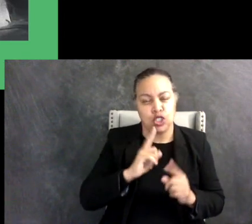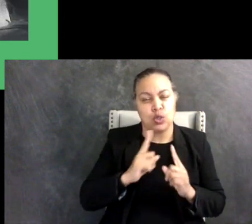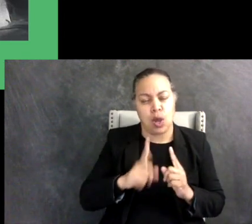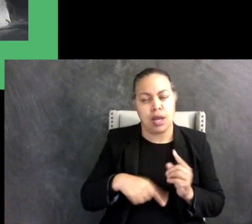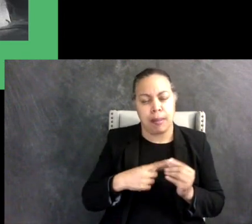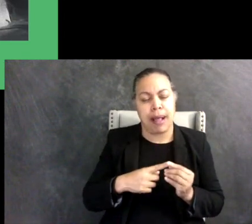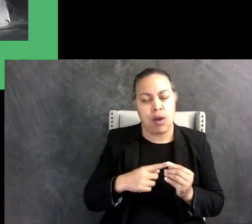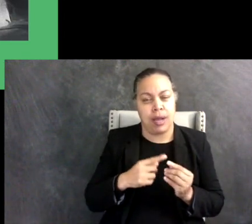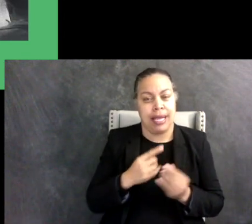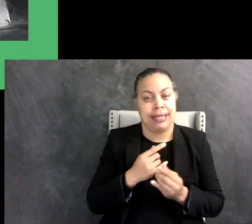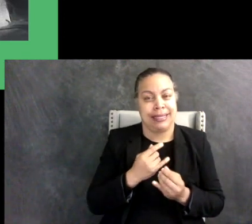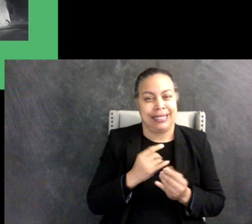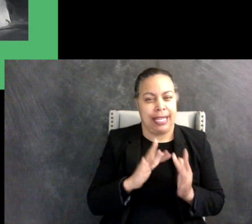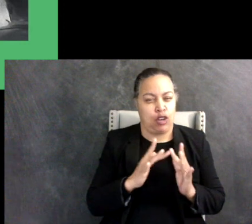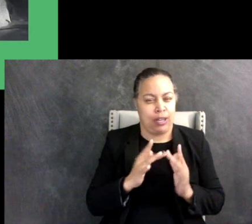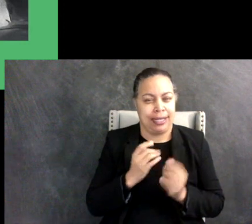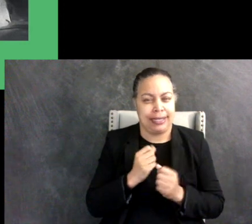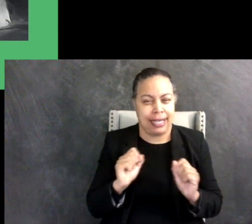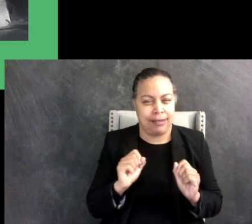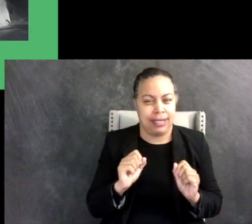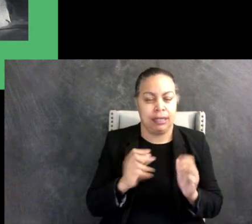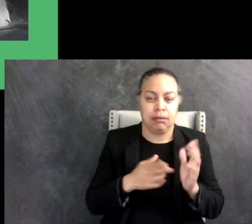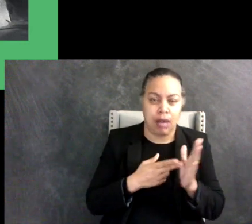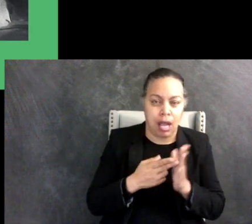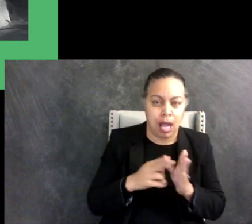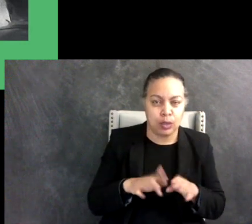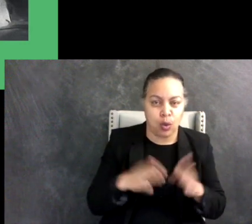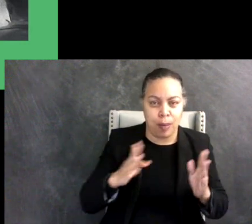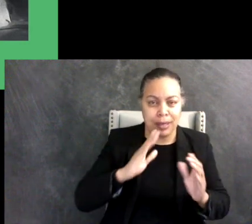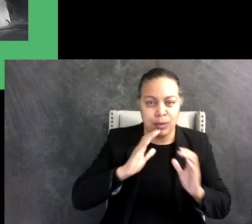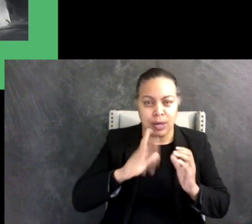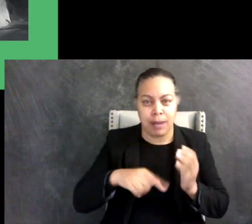your kid can be honest and communicate with you openly about the friends that they make online.